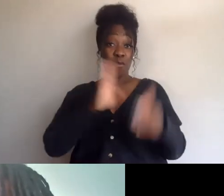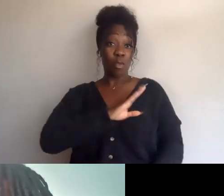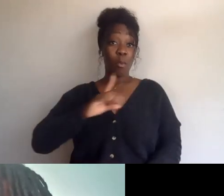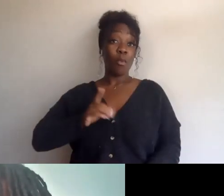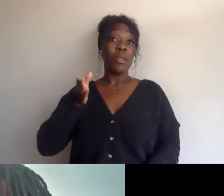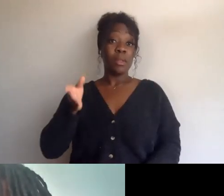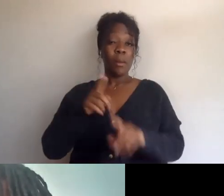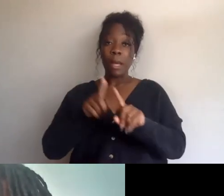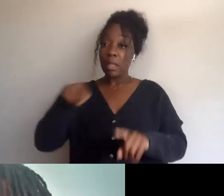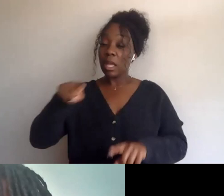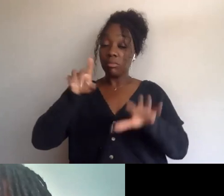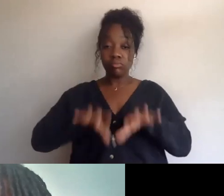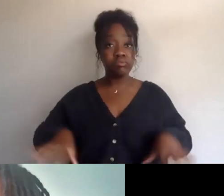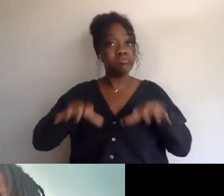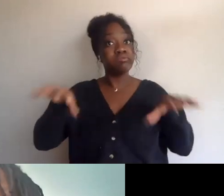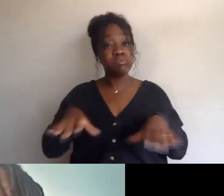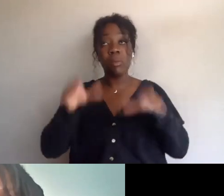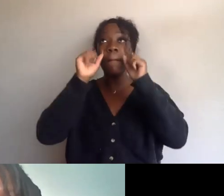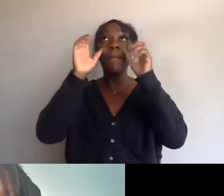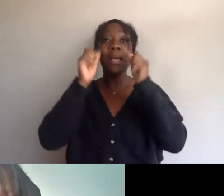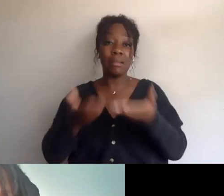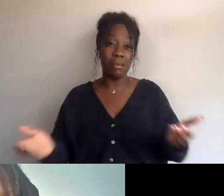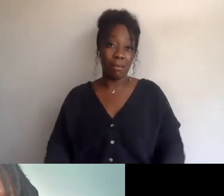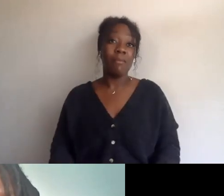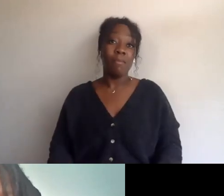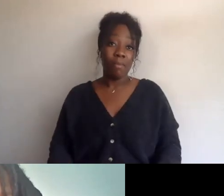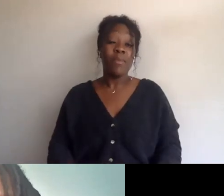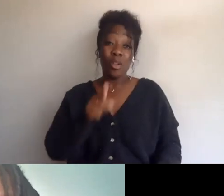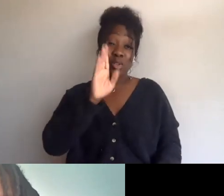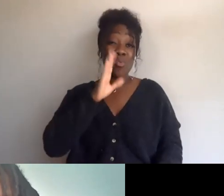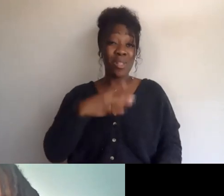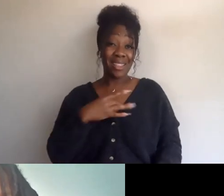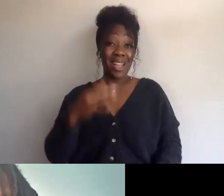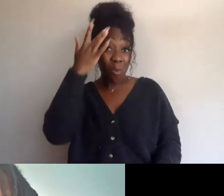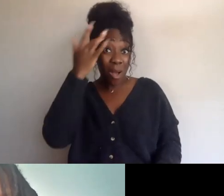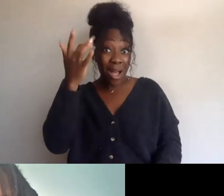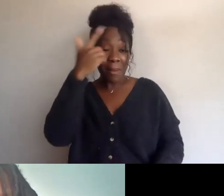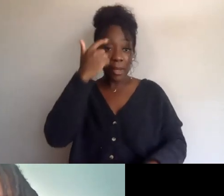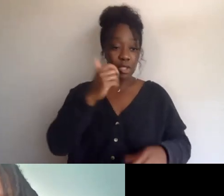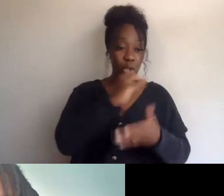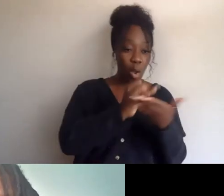and I think you'd really like it because art and culture are critical to what they do,